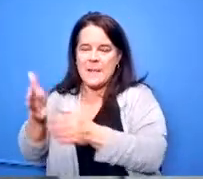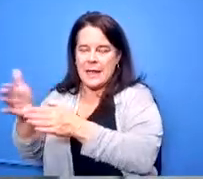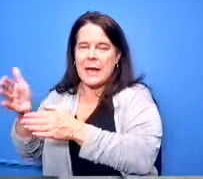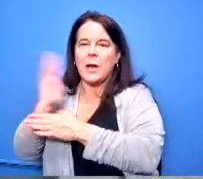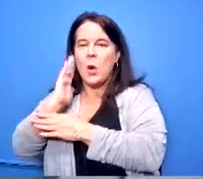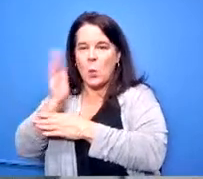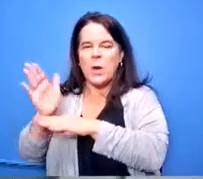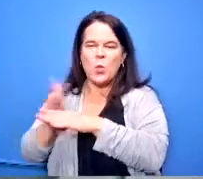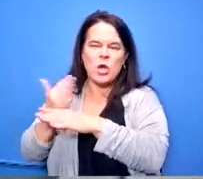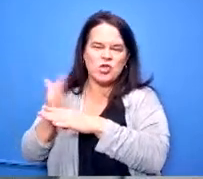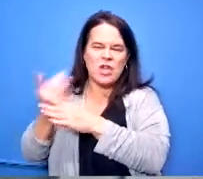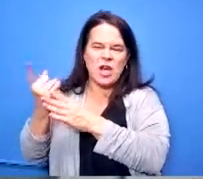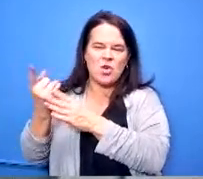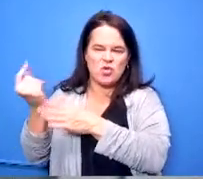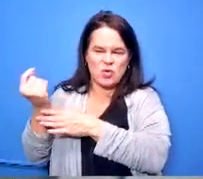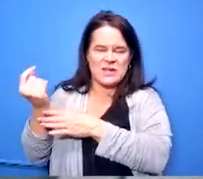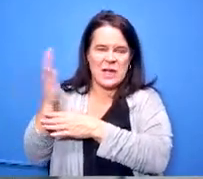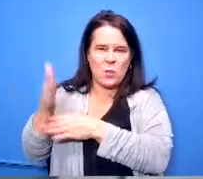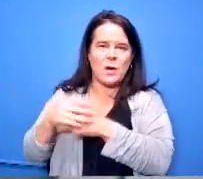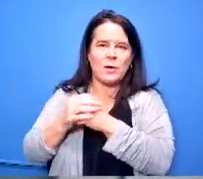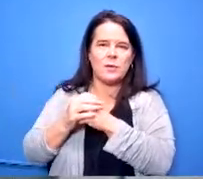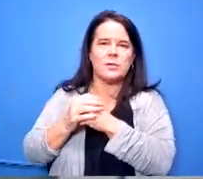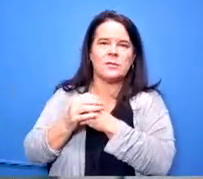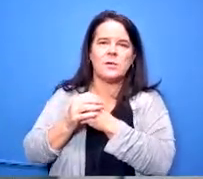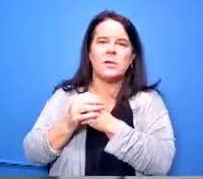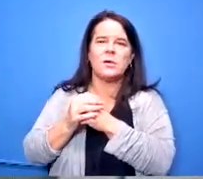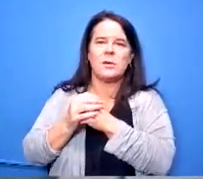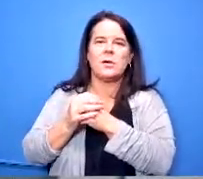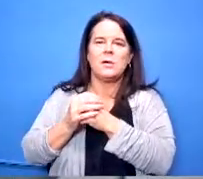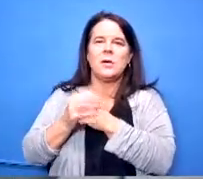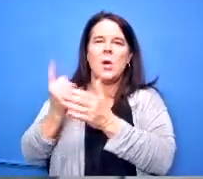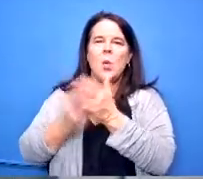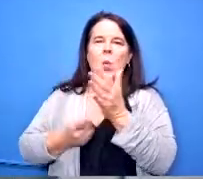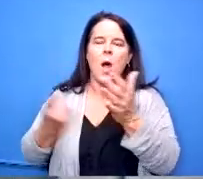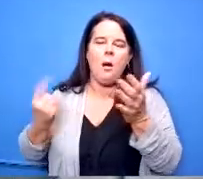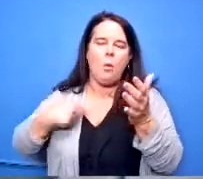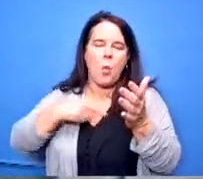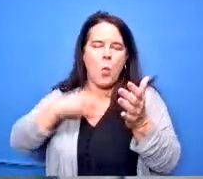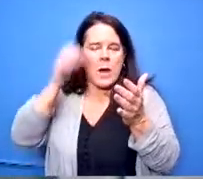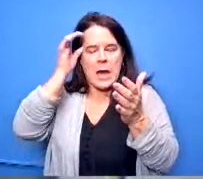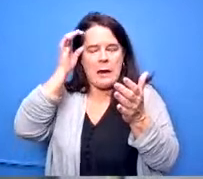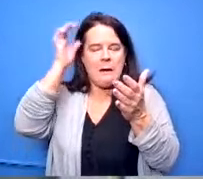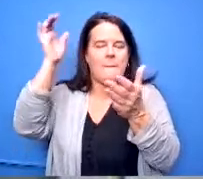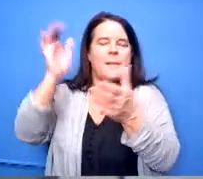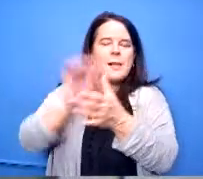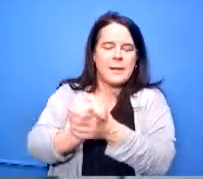board on tuesday of what we believe would be efficient routing based on the data that they